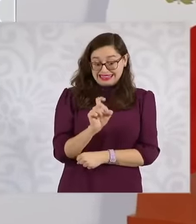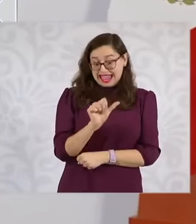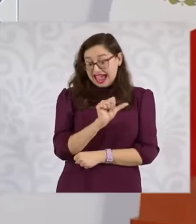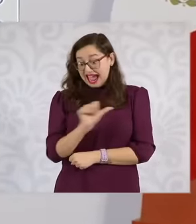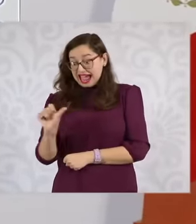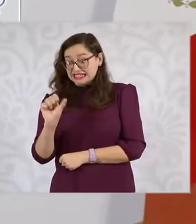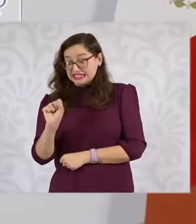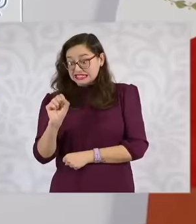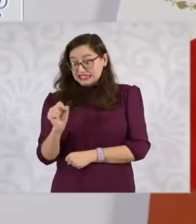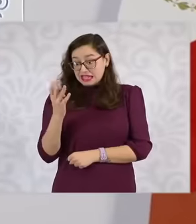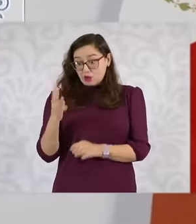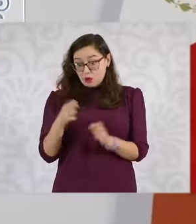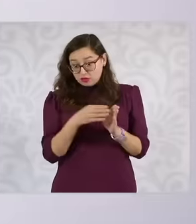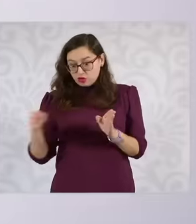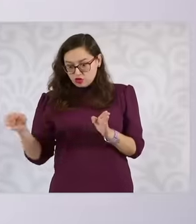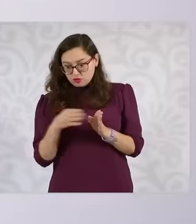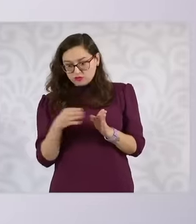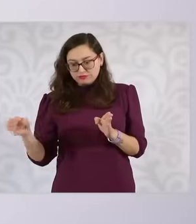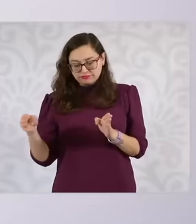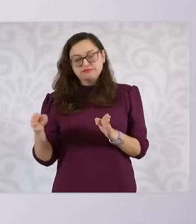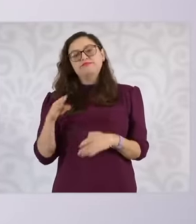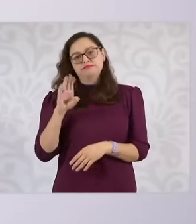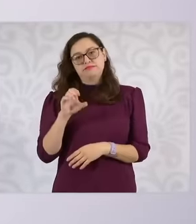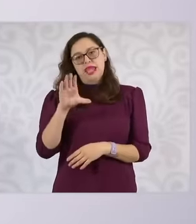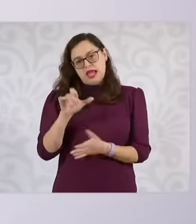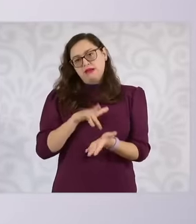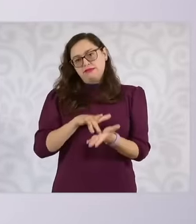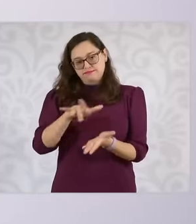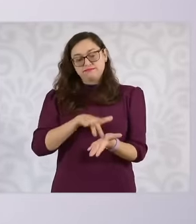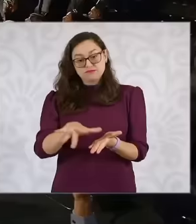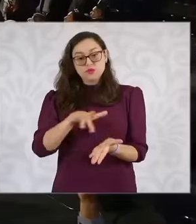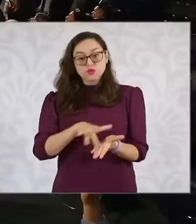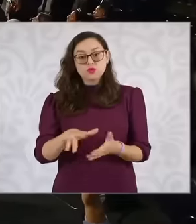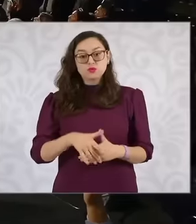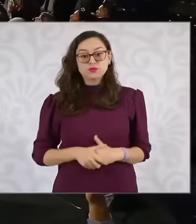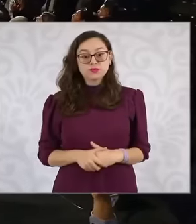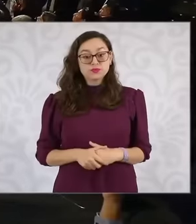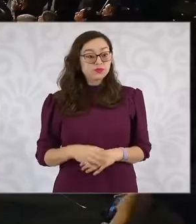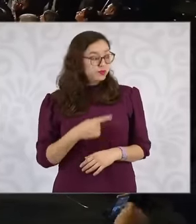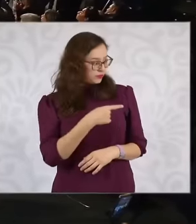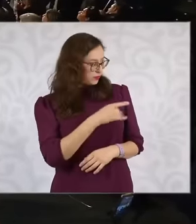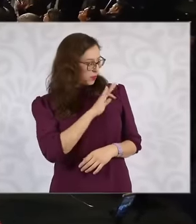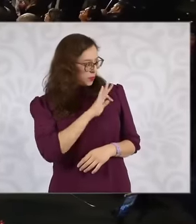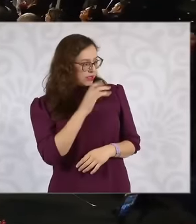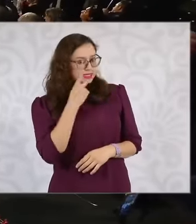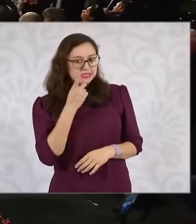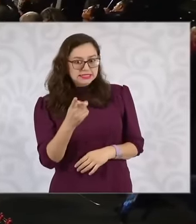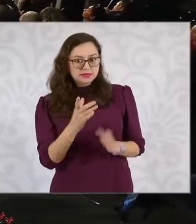be universal disability scholarship. Do you want to comment? How many resources are allocated to the